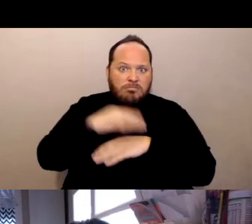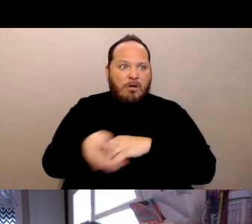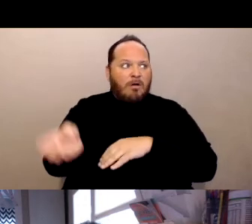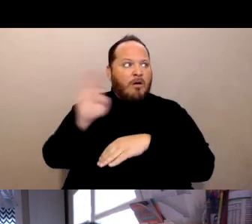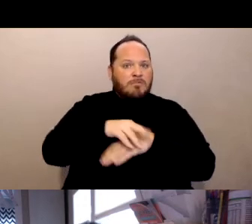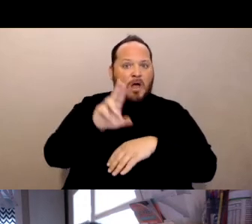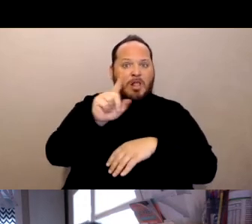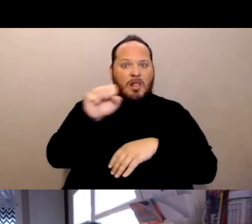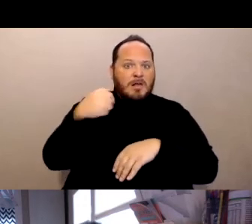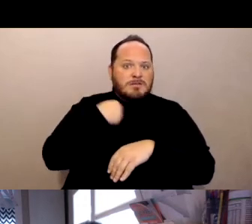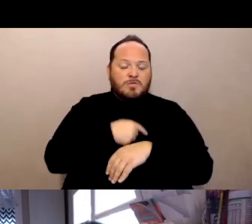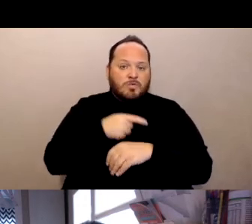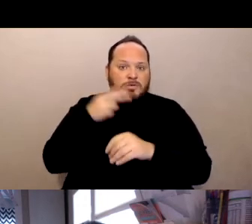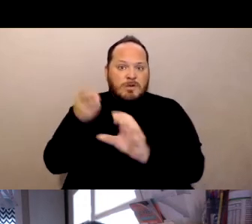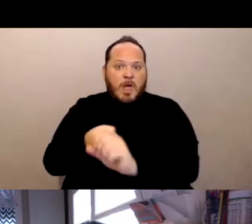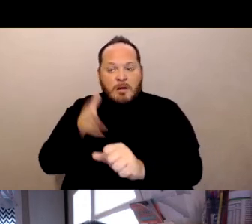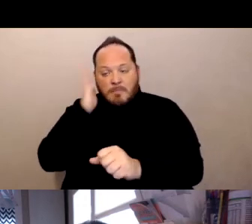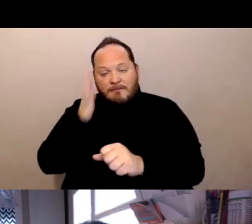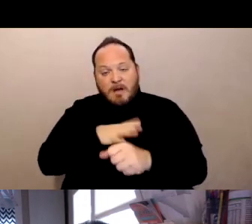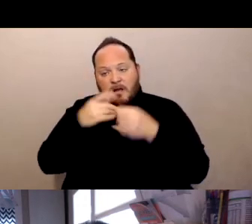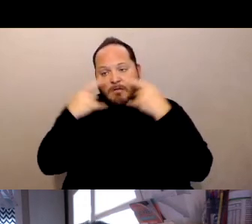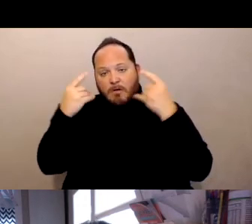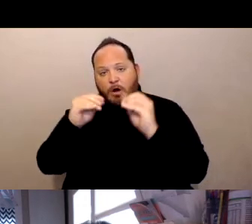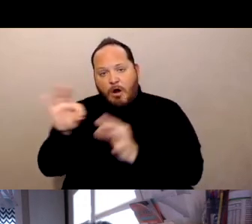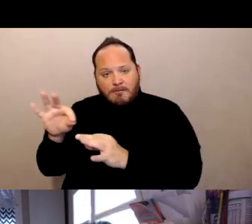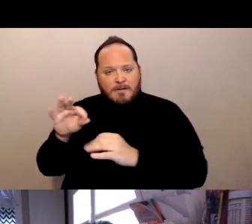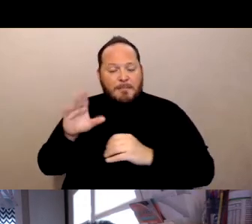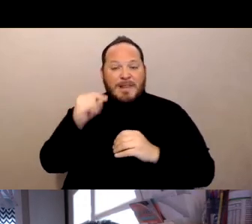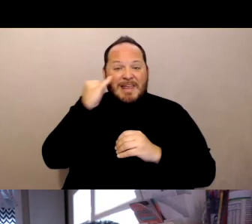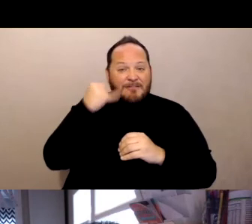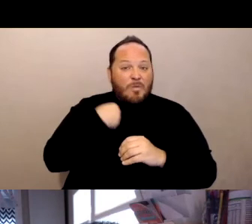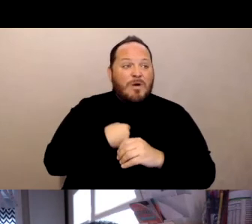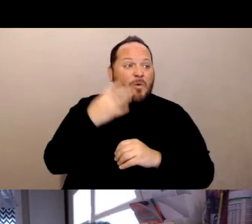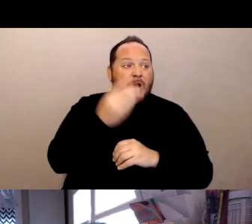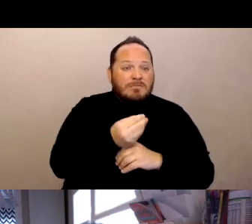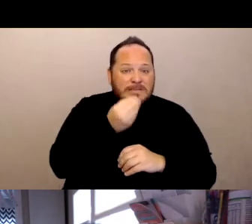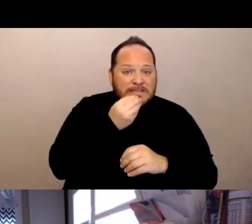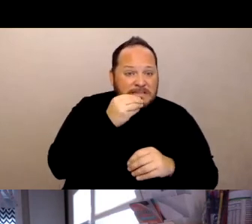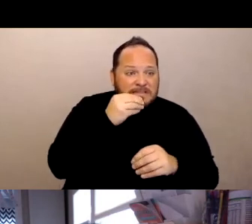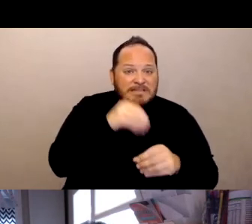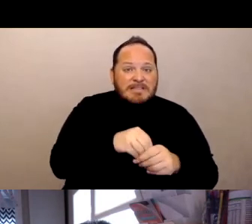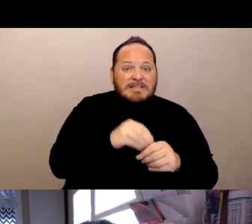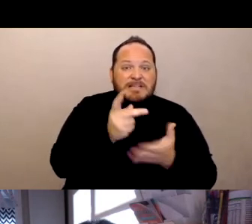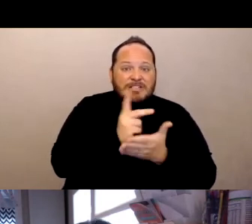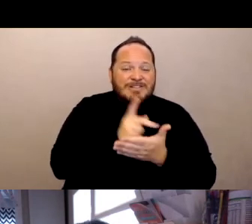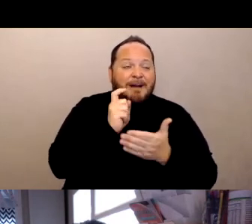So when we have meals with one another we have to wear a mask. If we go sit next to each other and watch television, we have to wear masks. We shouldn't have to do that